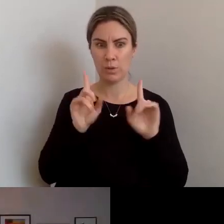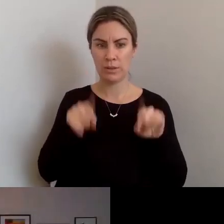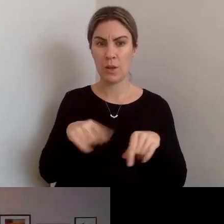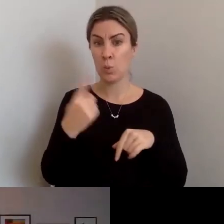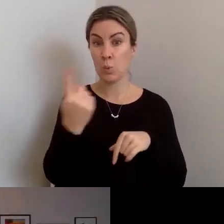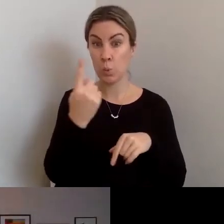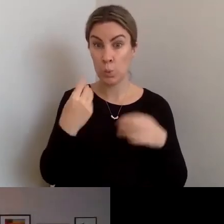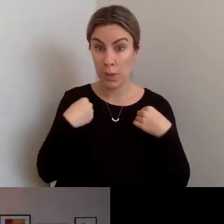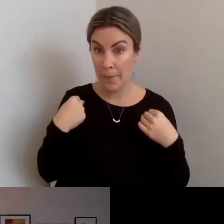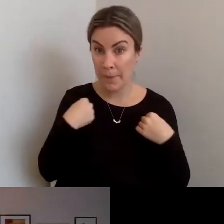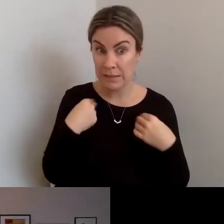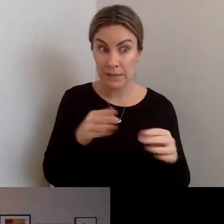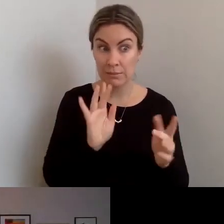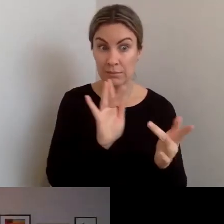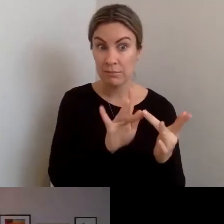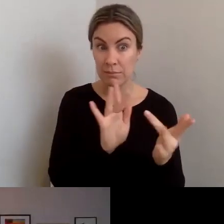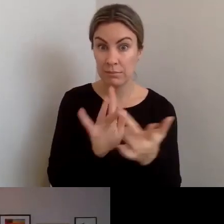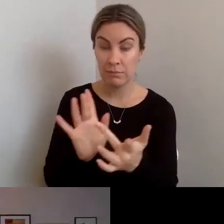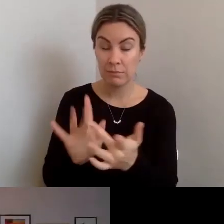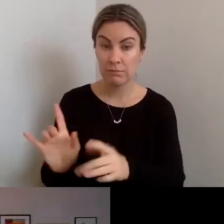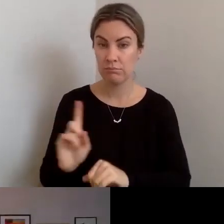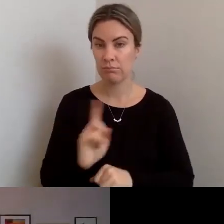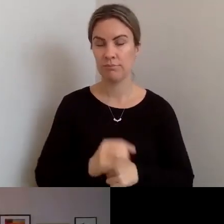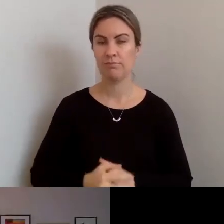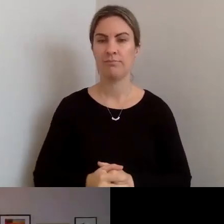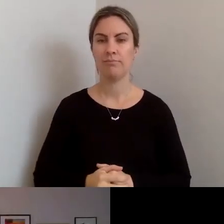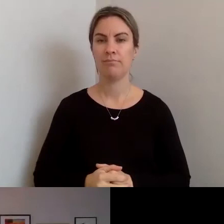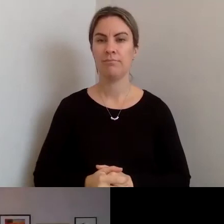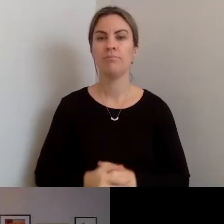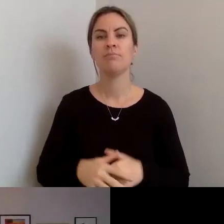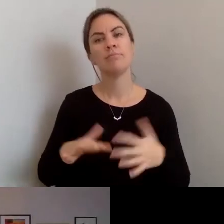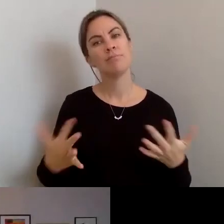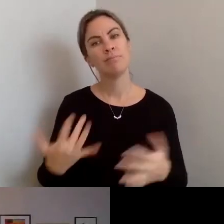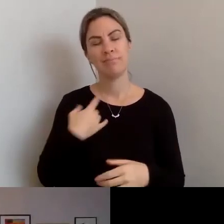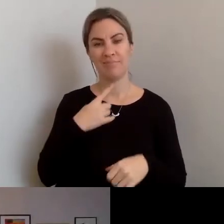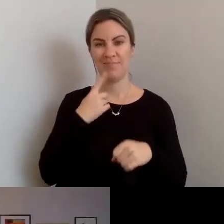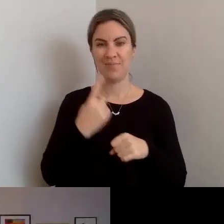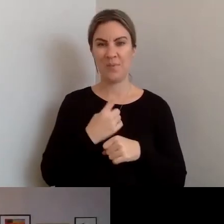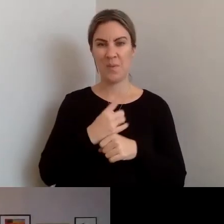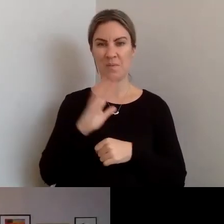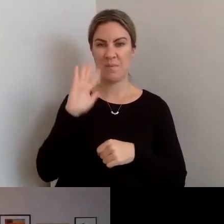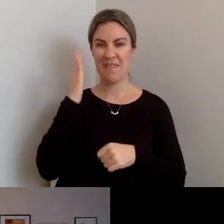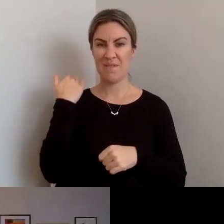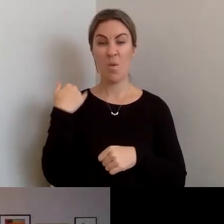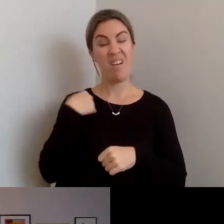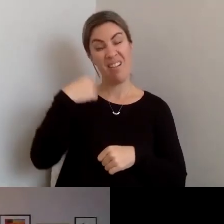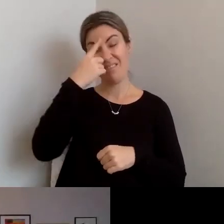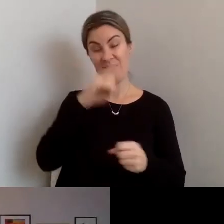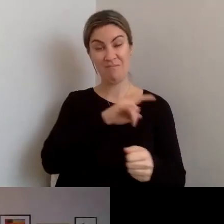I think the first - like I said before, I think talking to